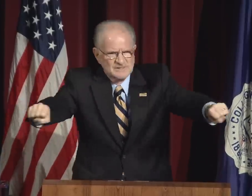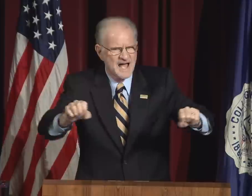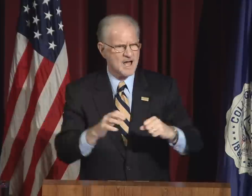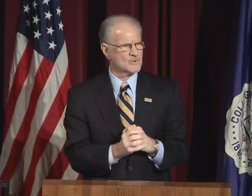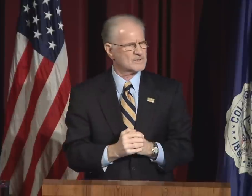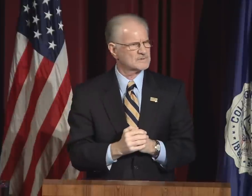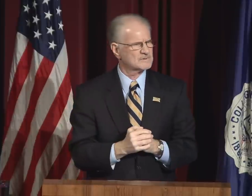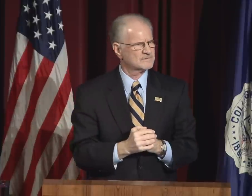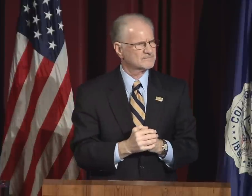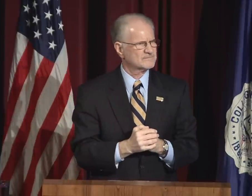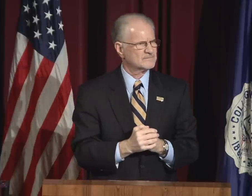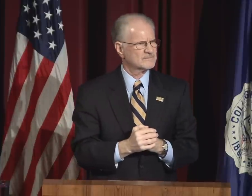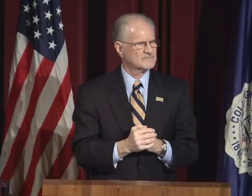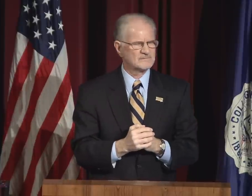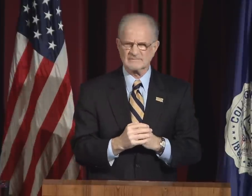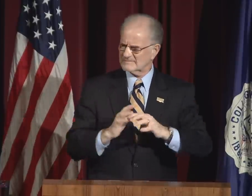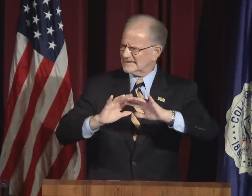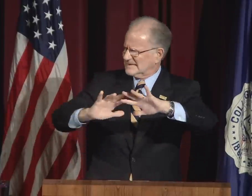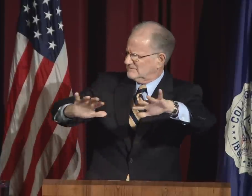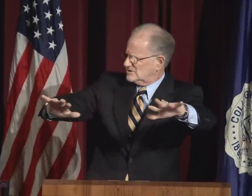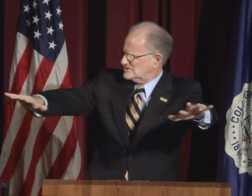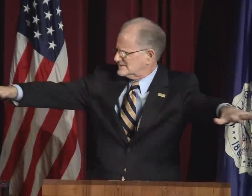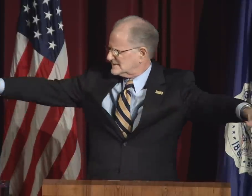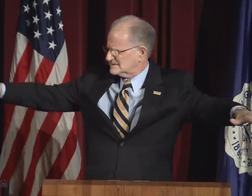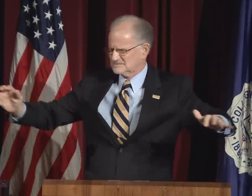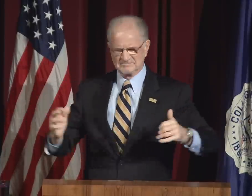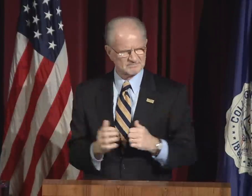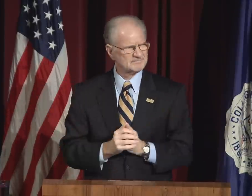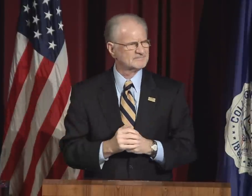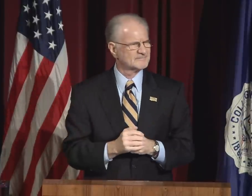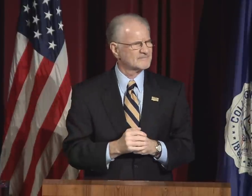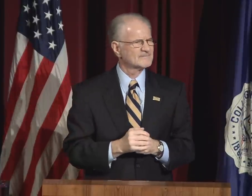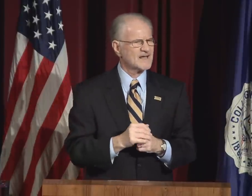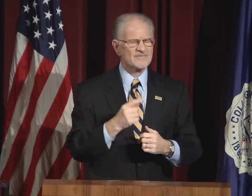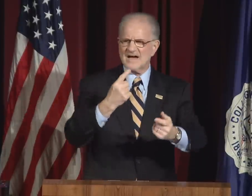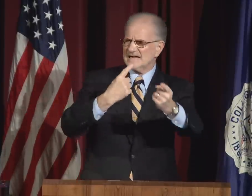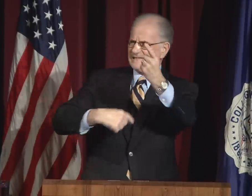The sign for "diversity" appropriately reaches out.